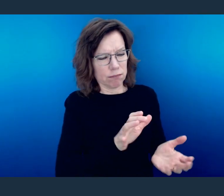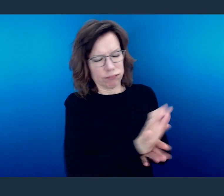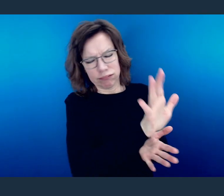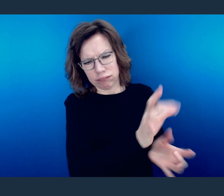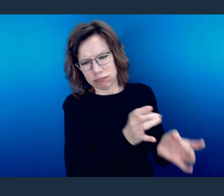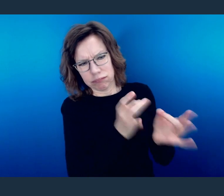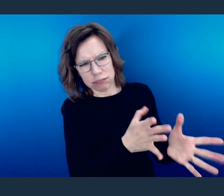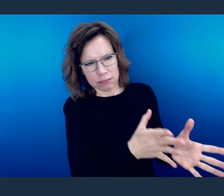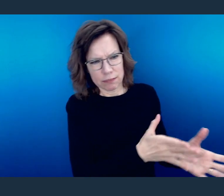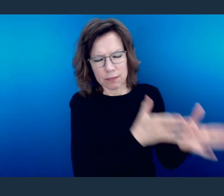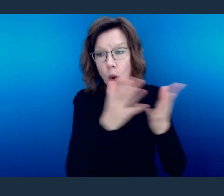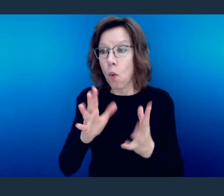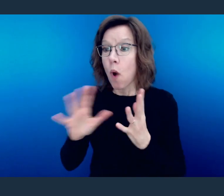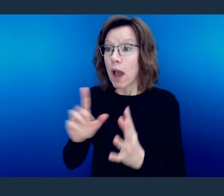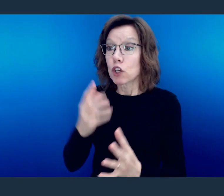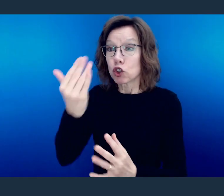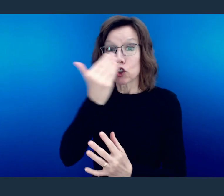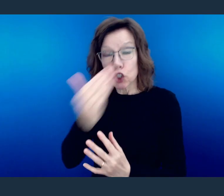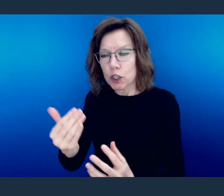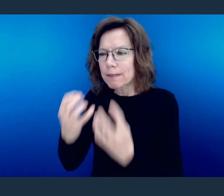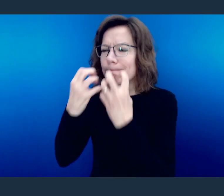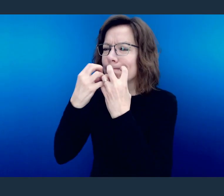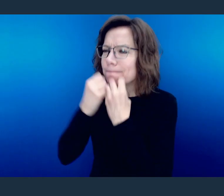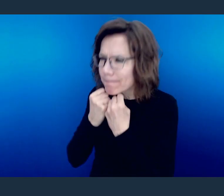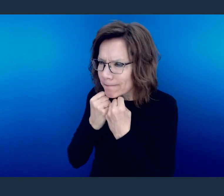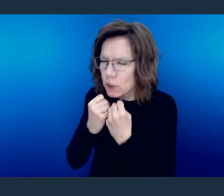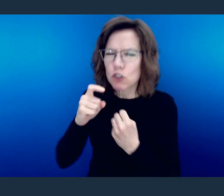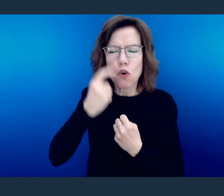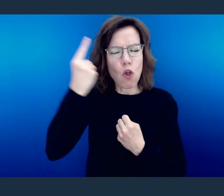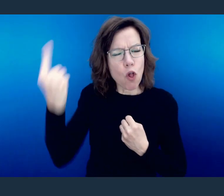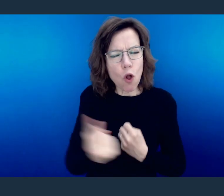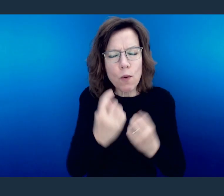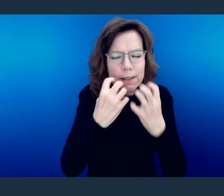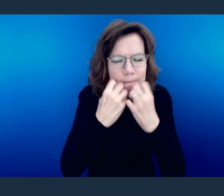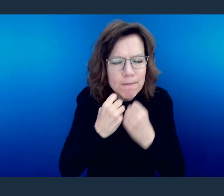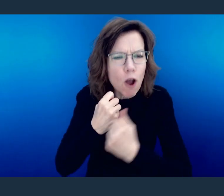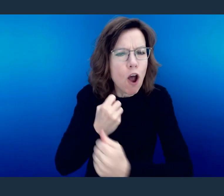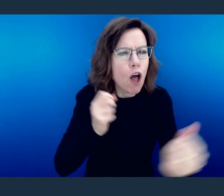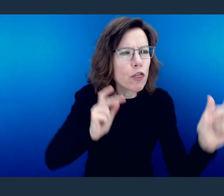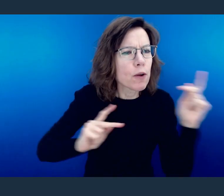Love one another with brotherly affection. Outdo one another in showing honor.